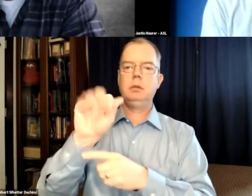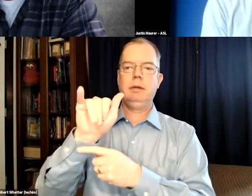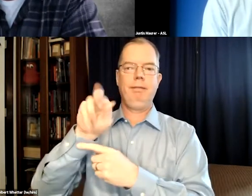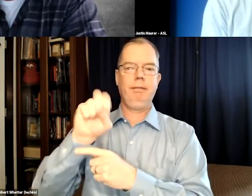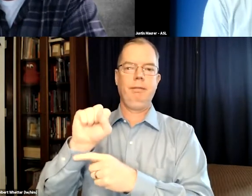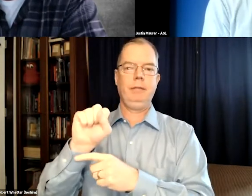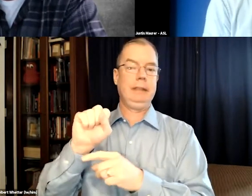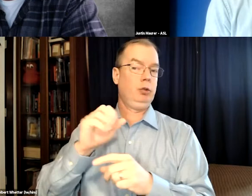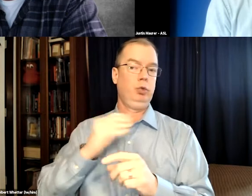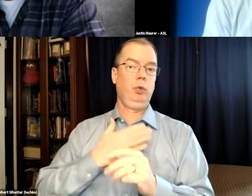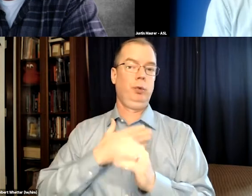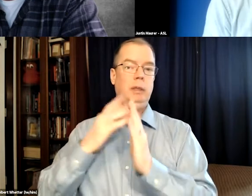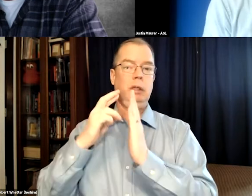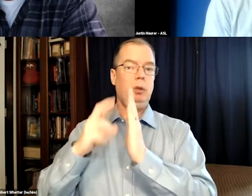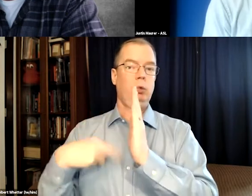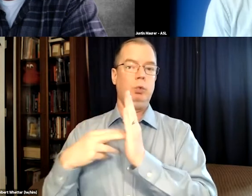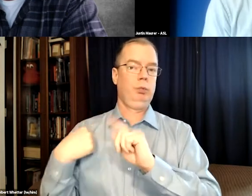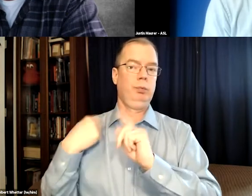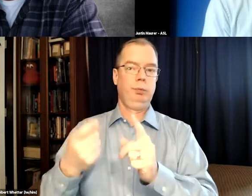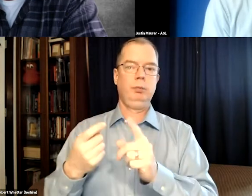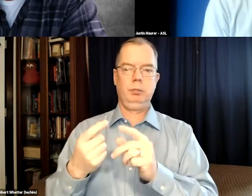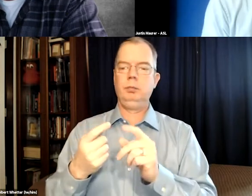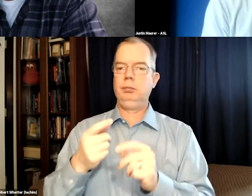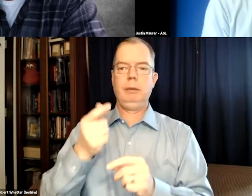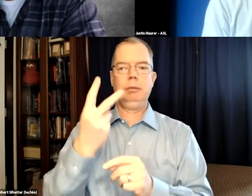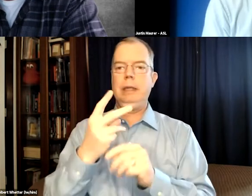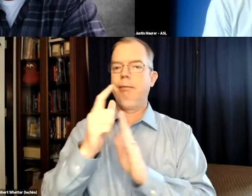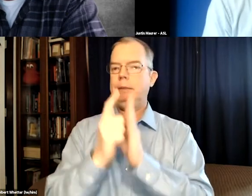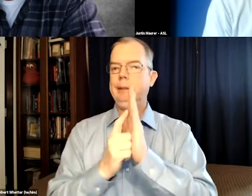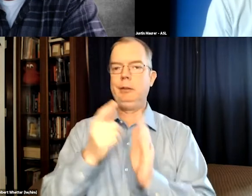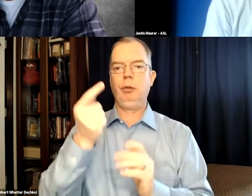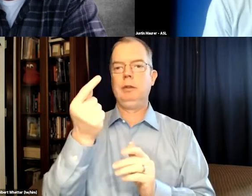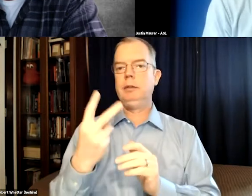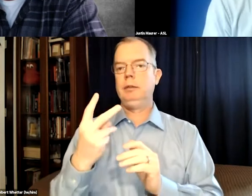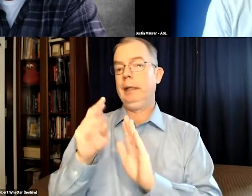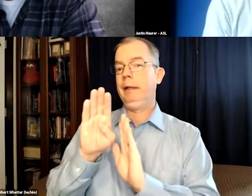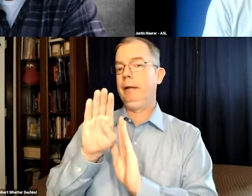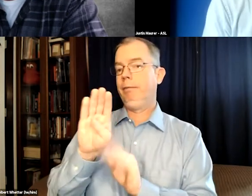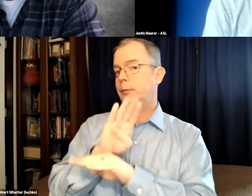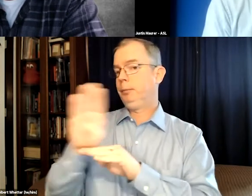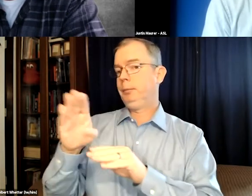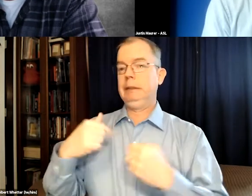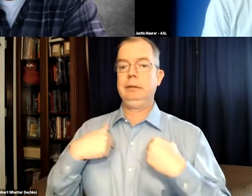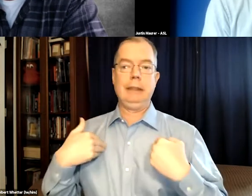I've worked under business affairs, and business affairs has been my role.